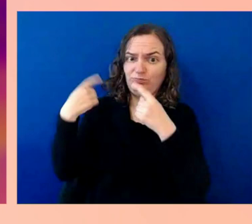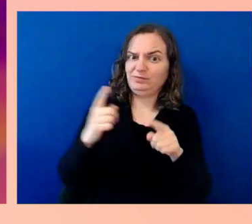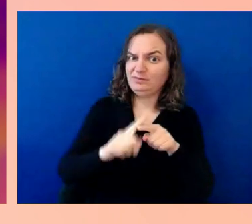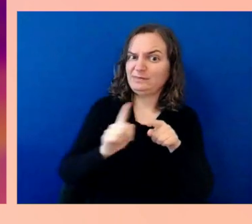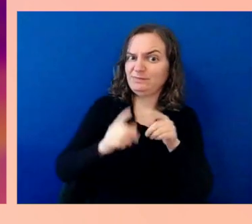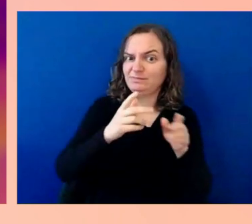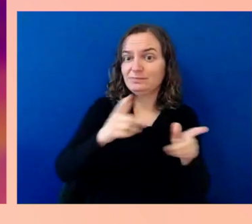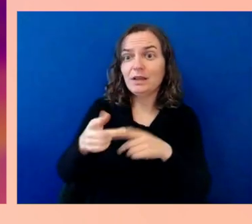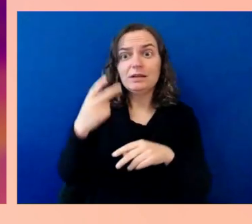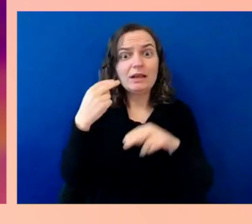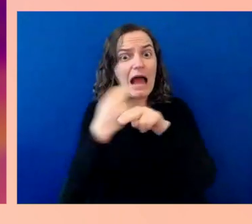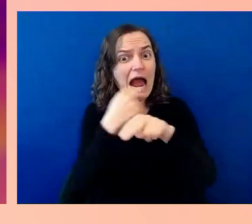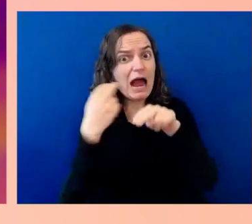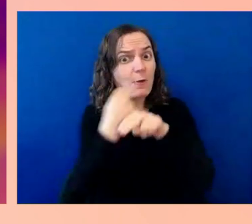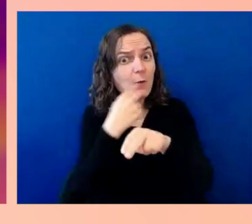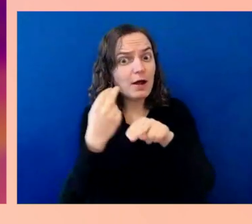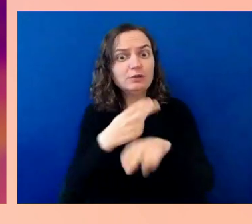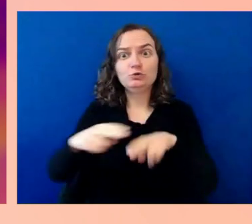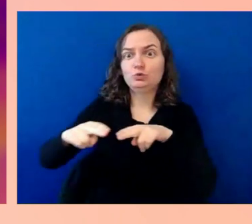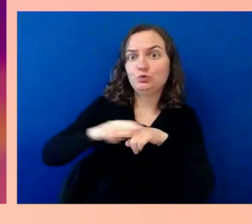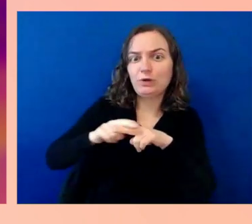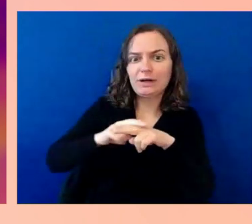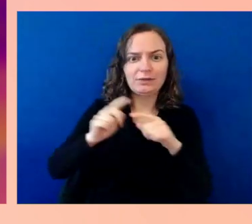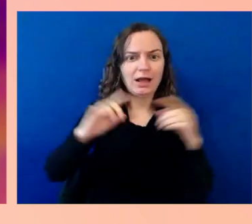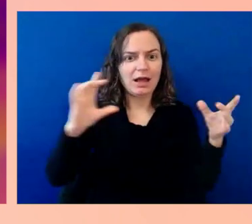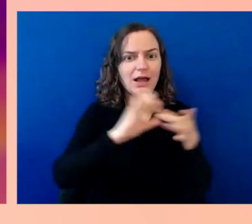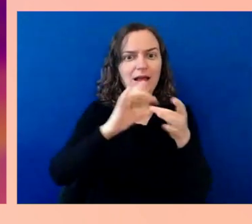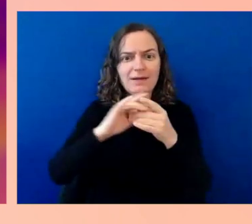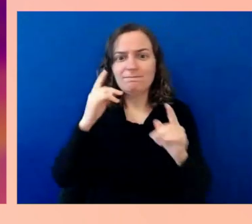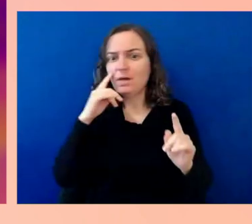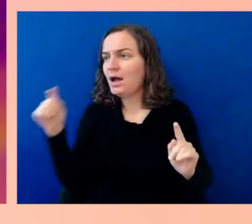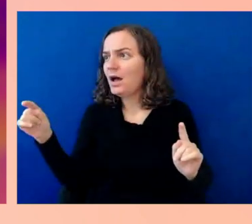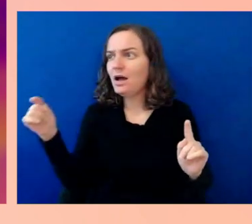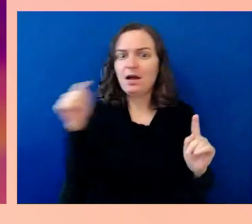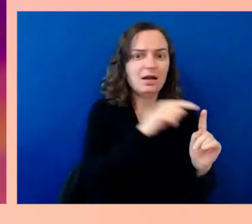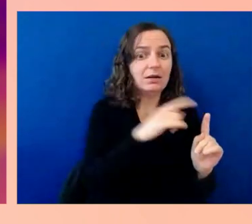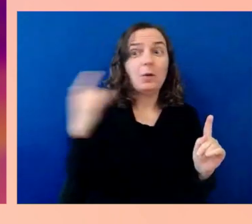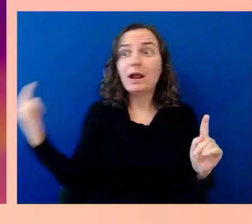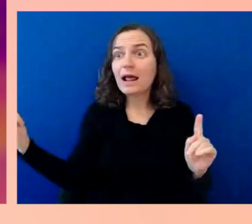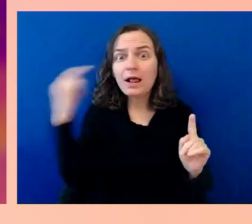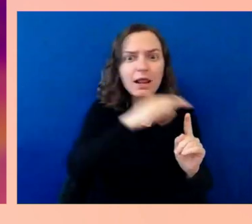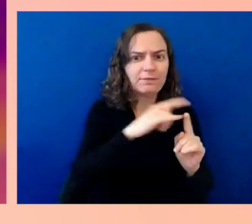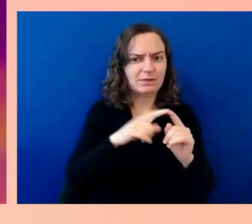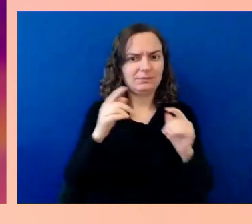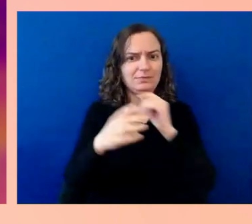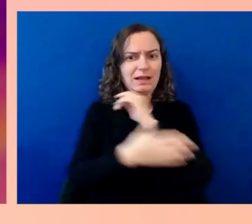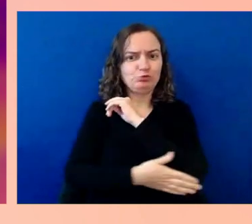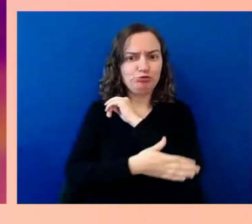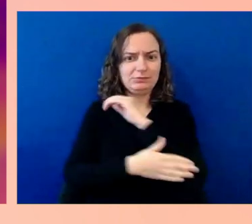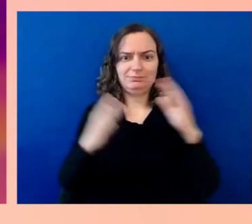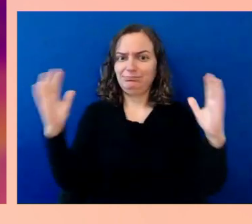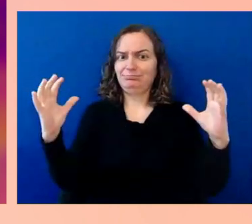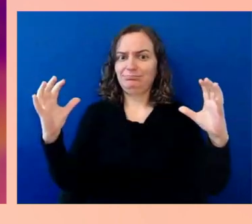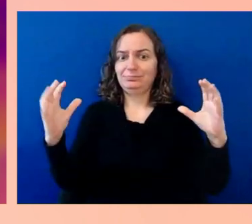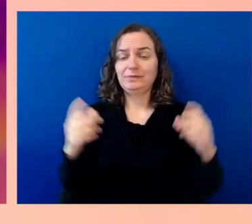In many ways, I think the Biden administration, and you in your role, have really blazed